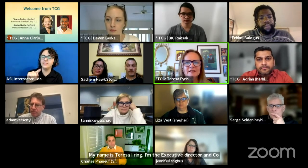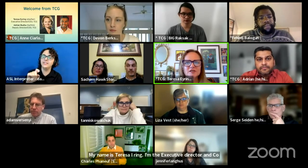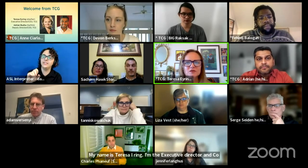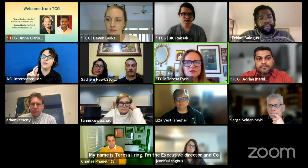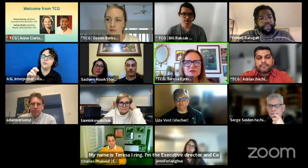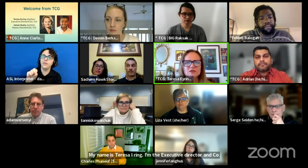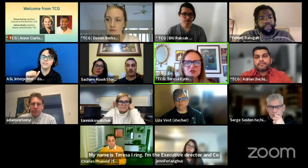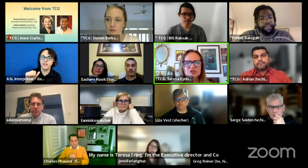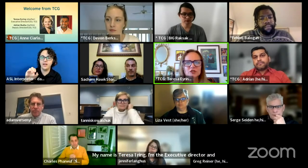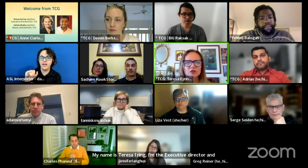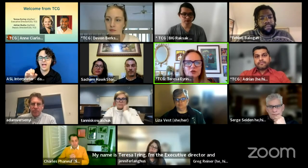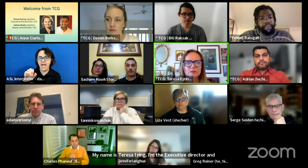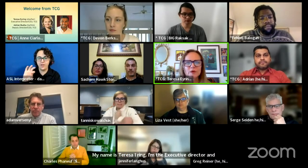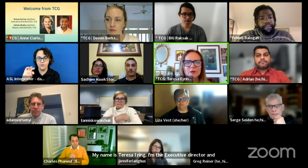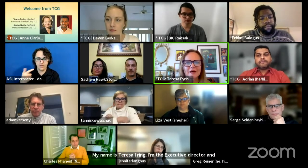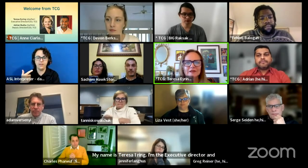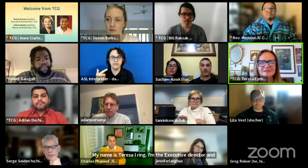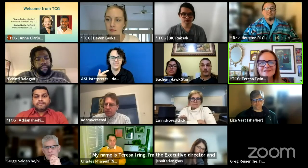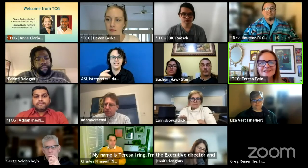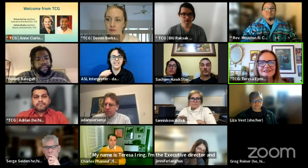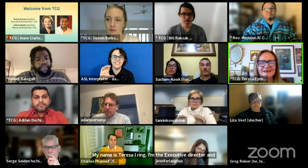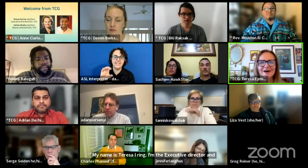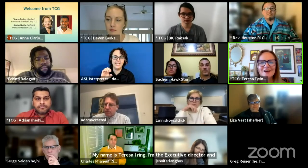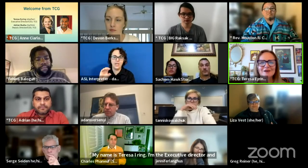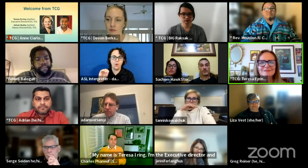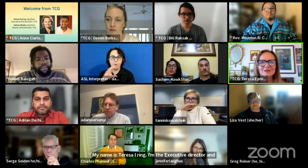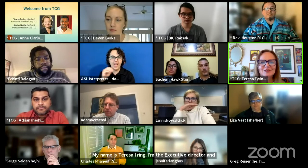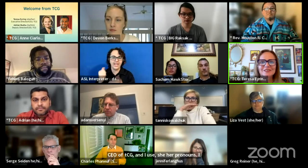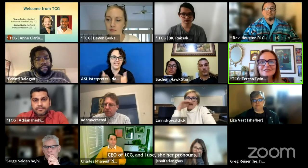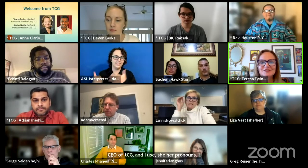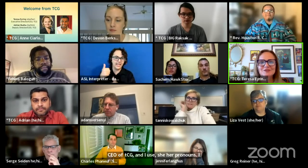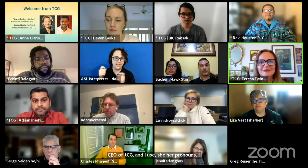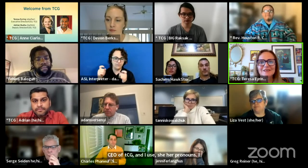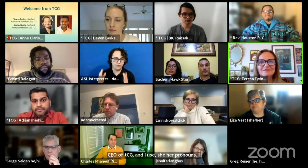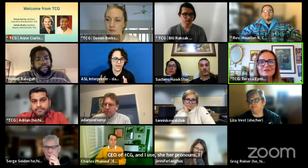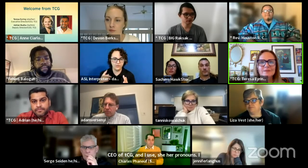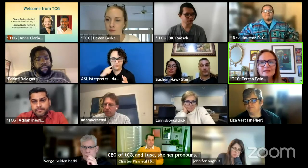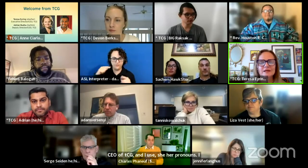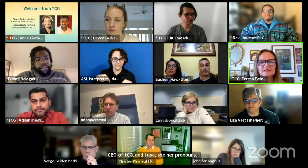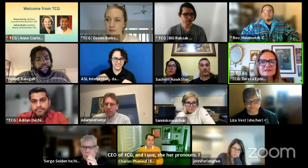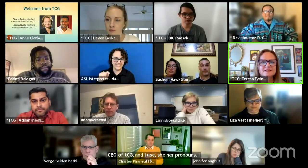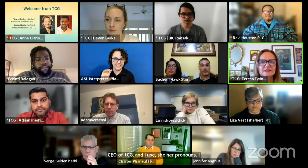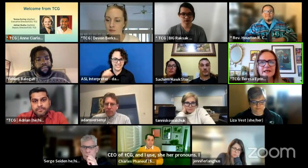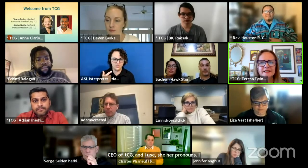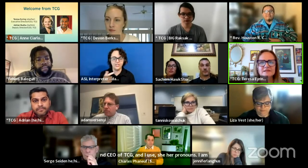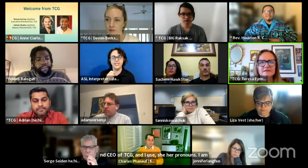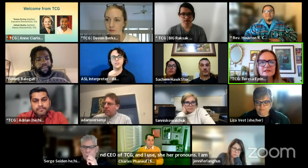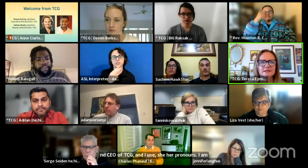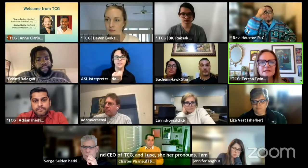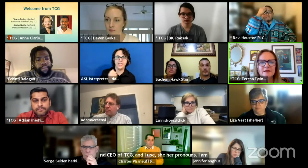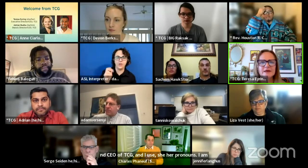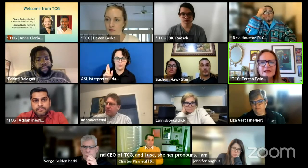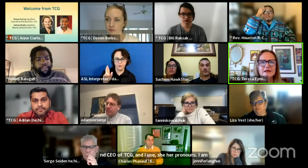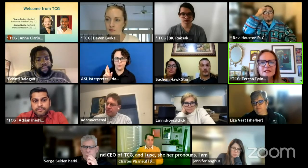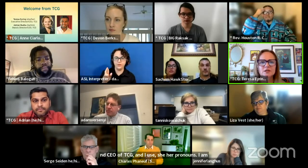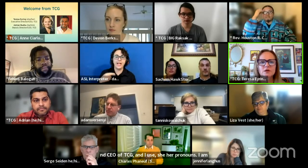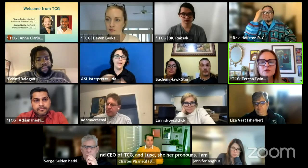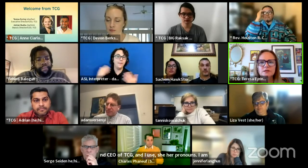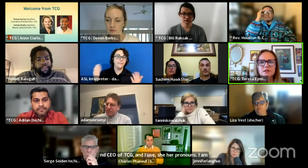and I use she, her pronouns. I am currently zooming from the unseeded land of the Lenape,